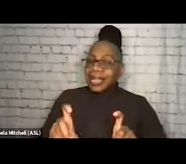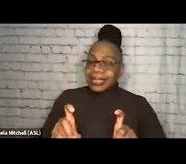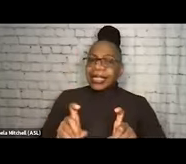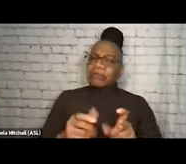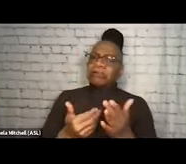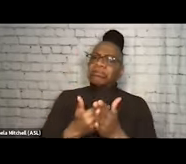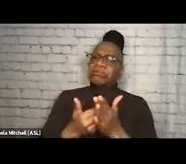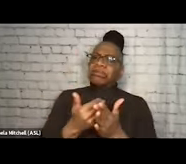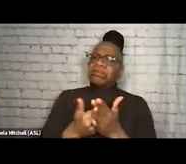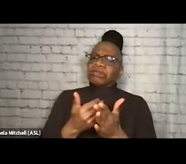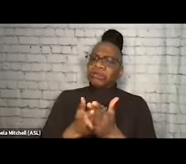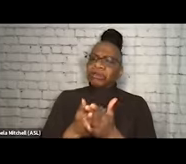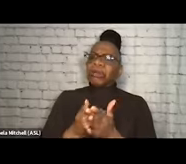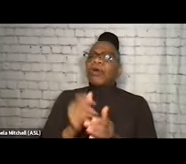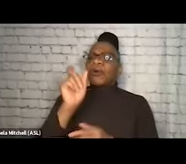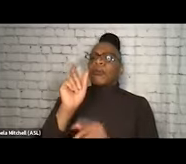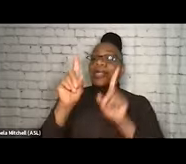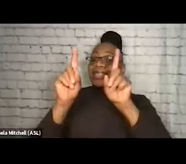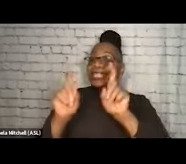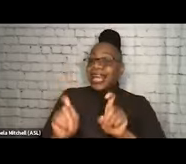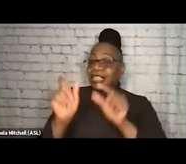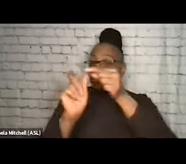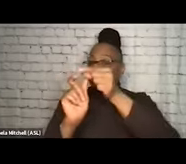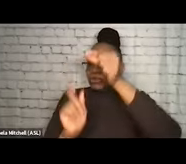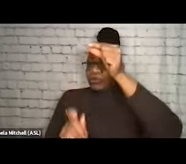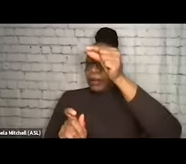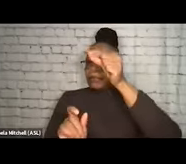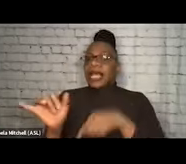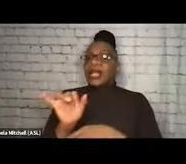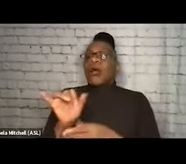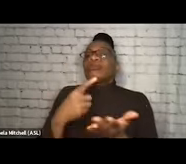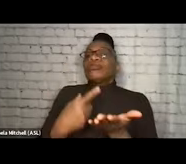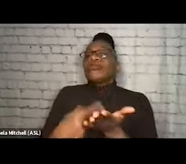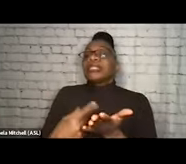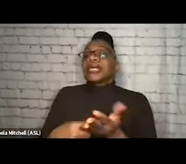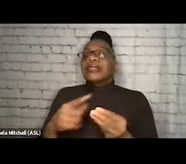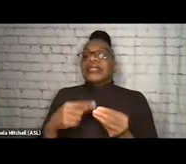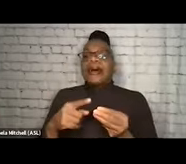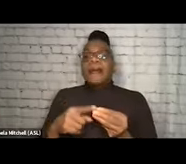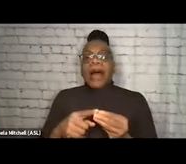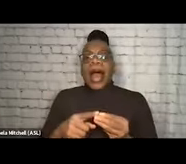with the fentanyl test strips and xylazine test strip availability. But we're also talking about full tabletop setups